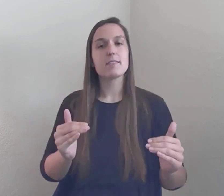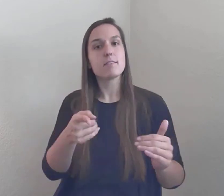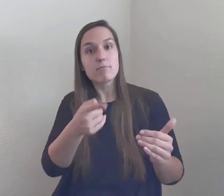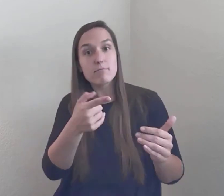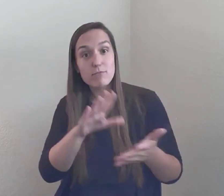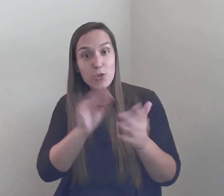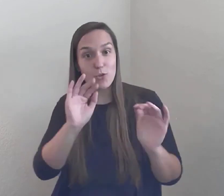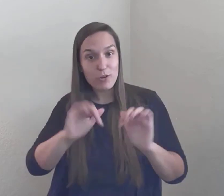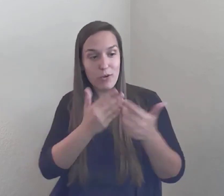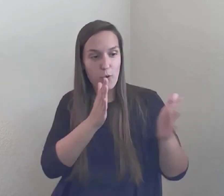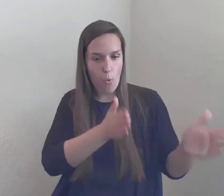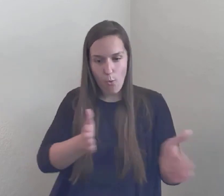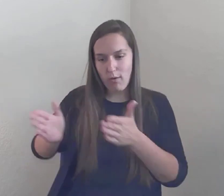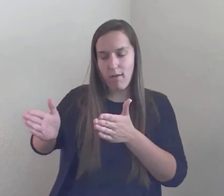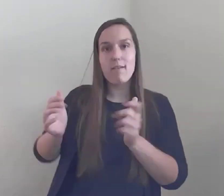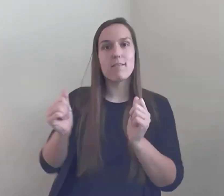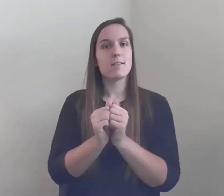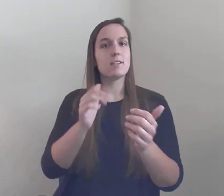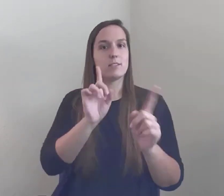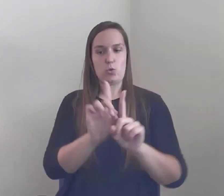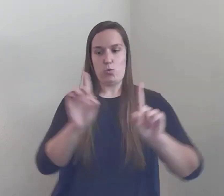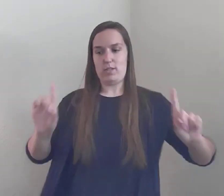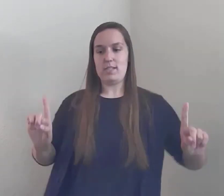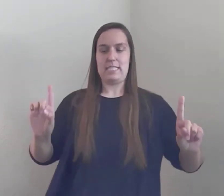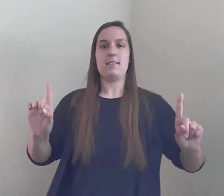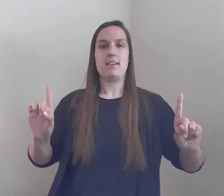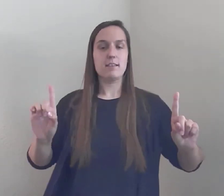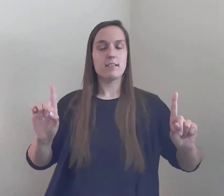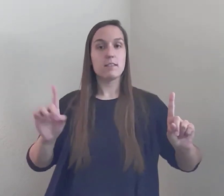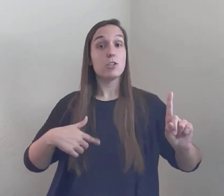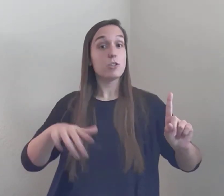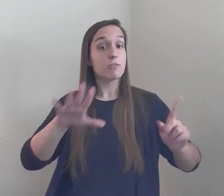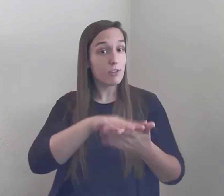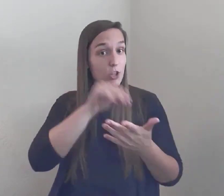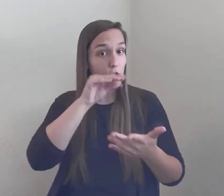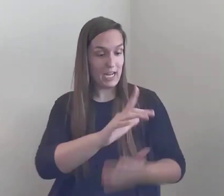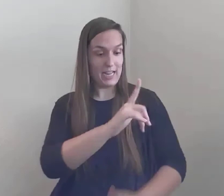You've learned that legislating and protesting are both import...